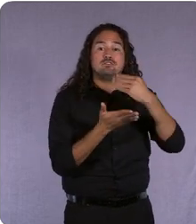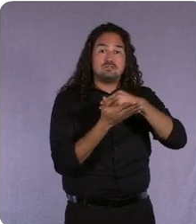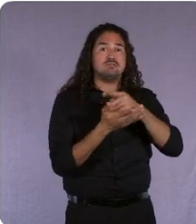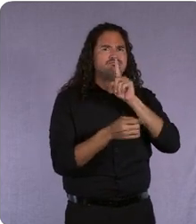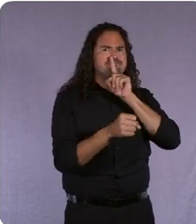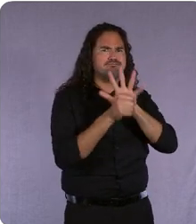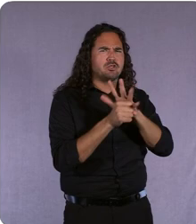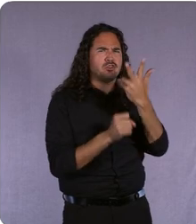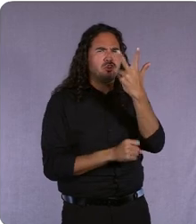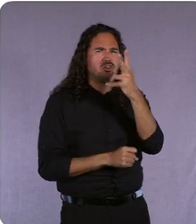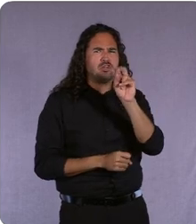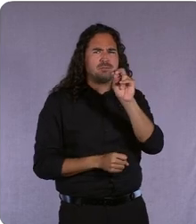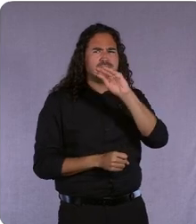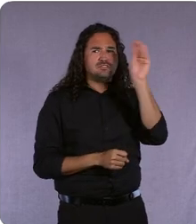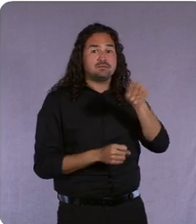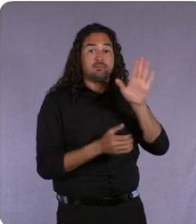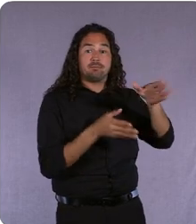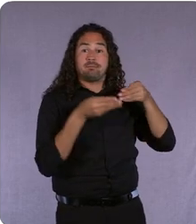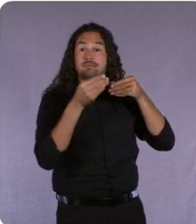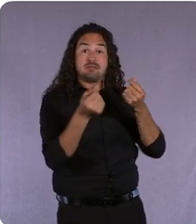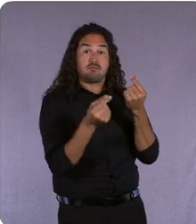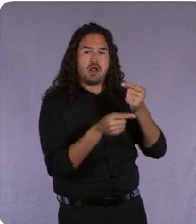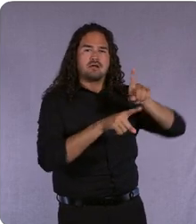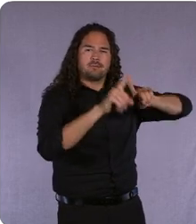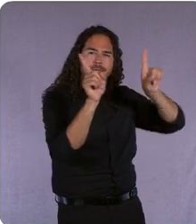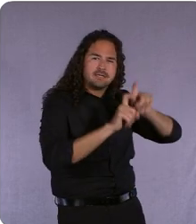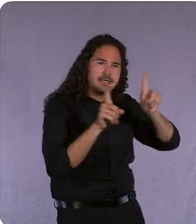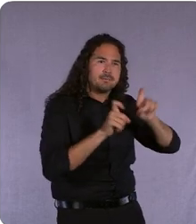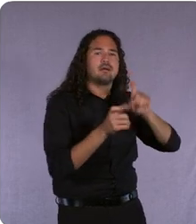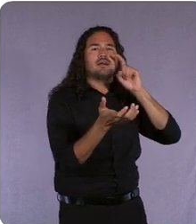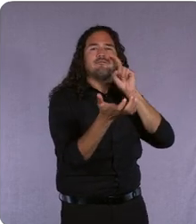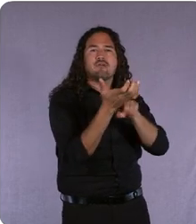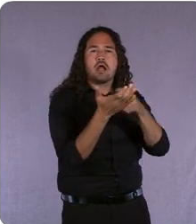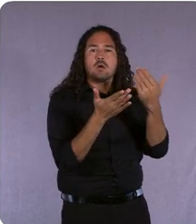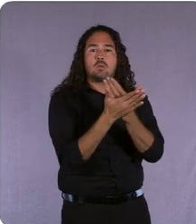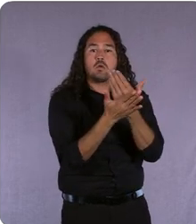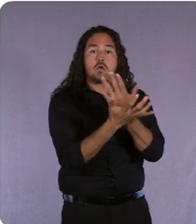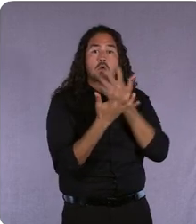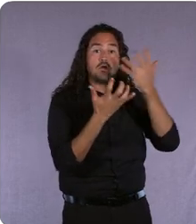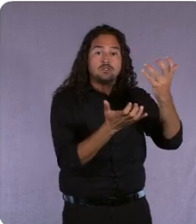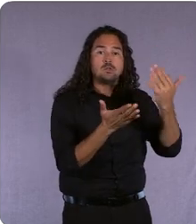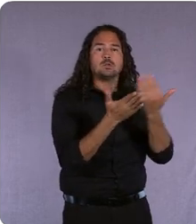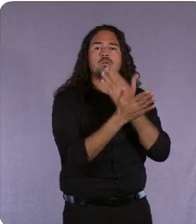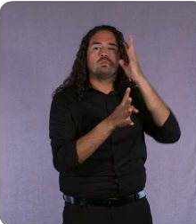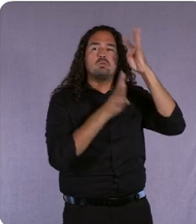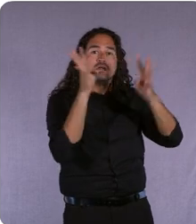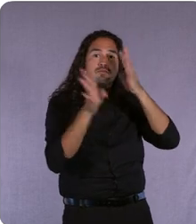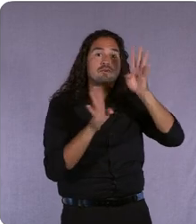of their spending to experiments to identify new audiences, new creative, and new bidding strategies .